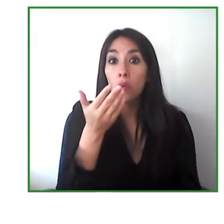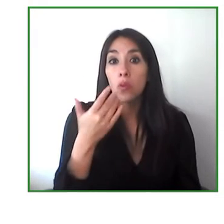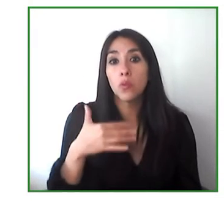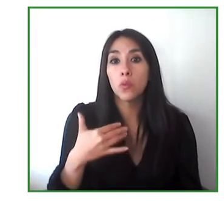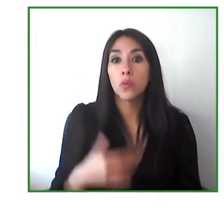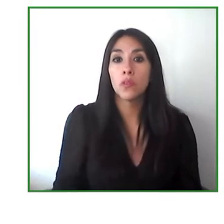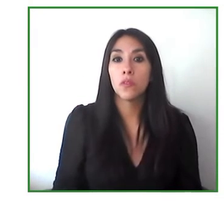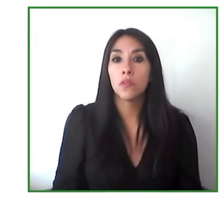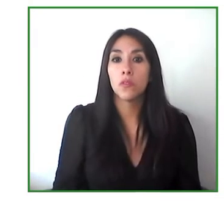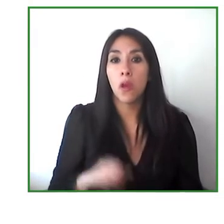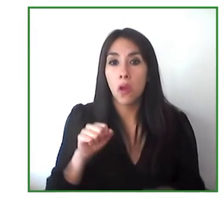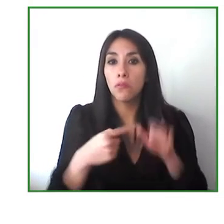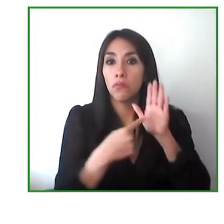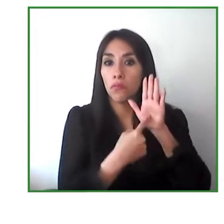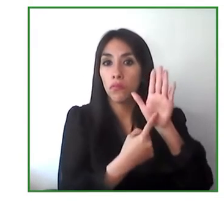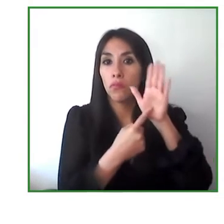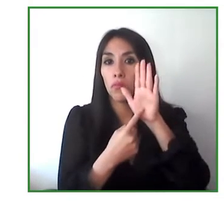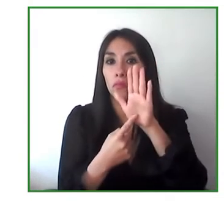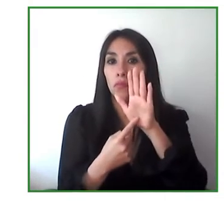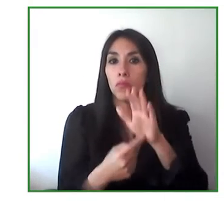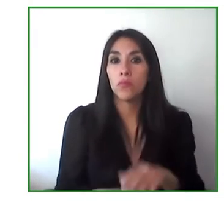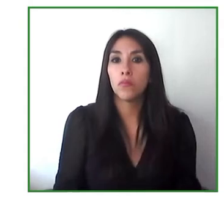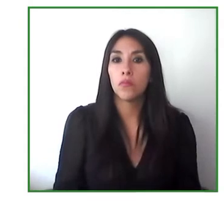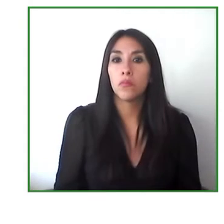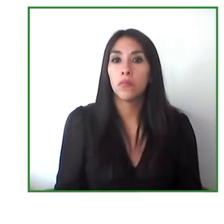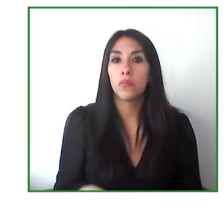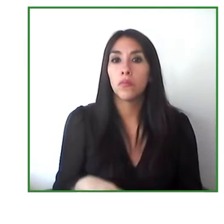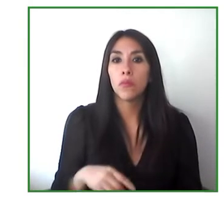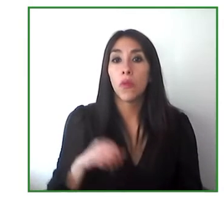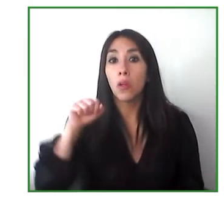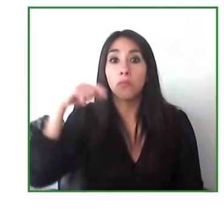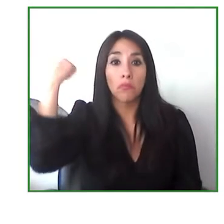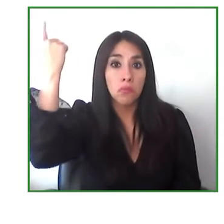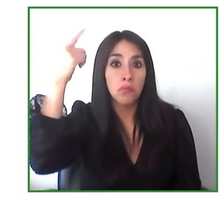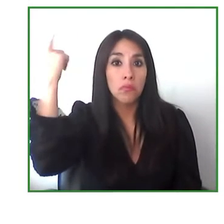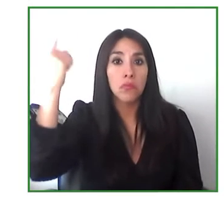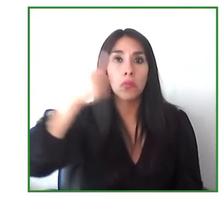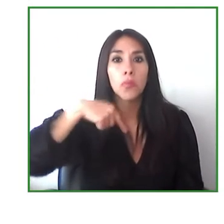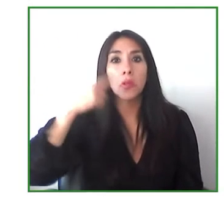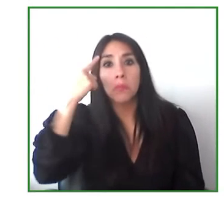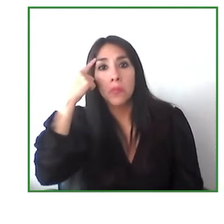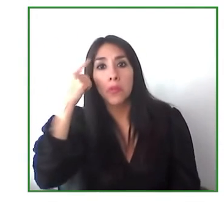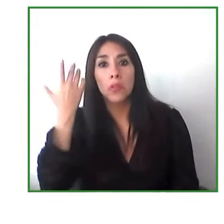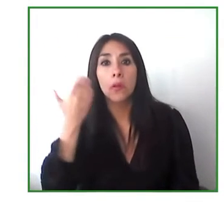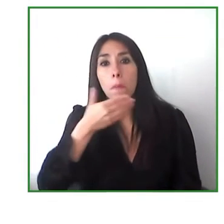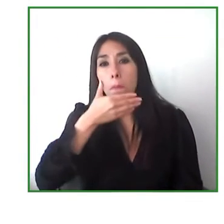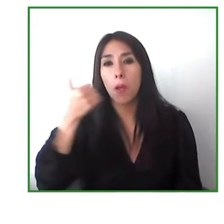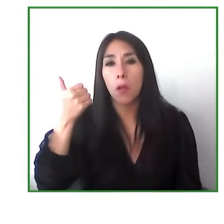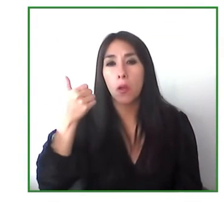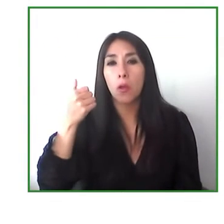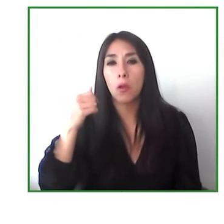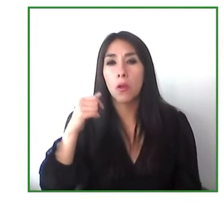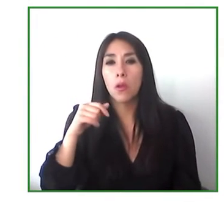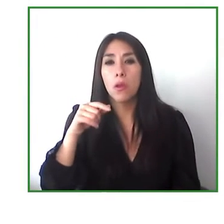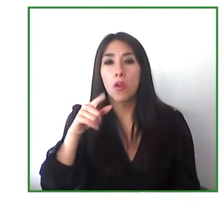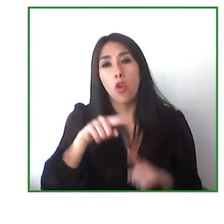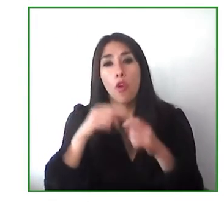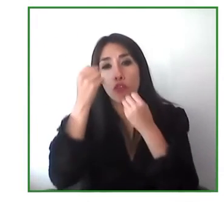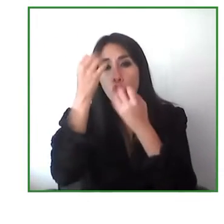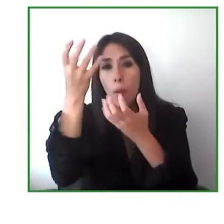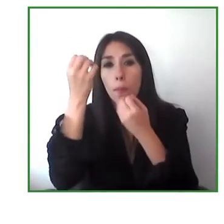need to be able to show but we also think that the best way to create tires and